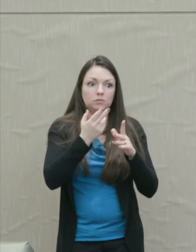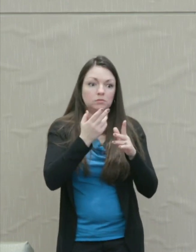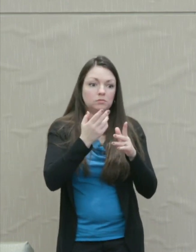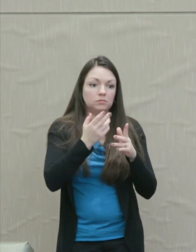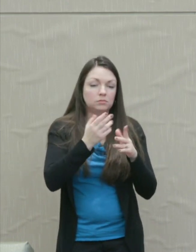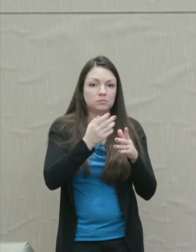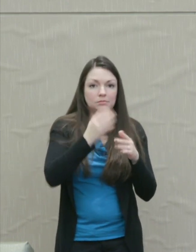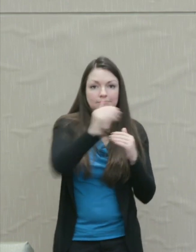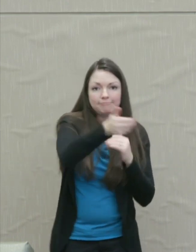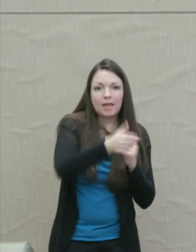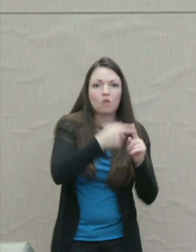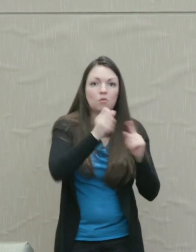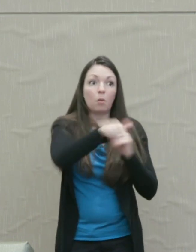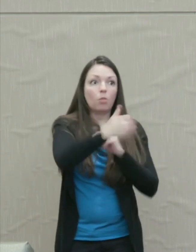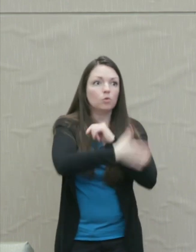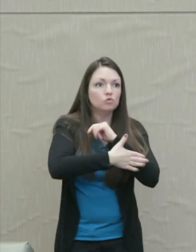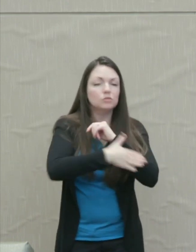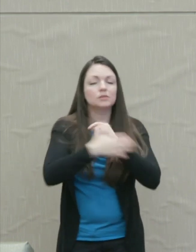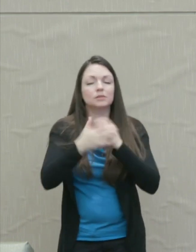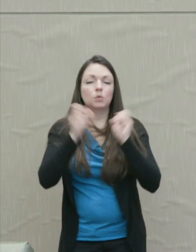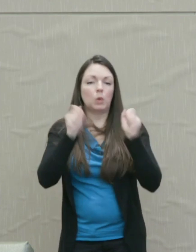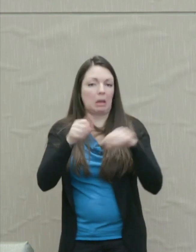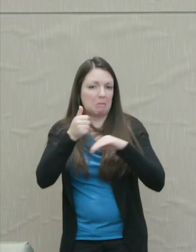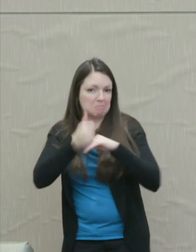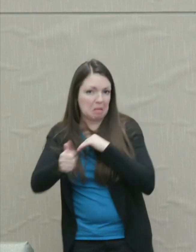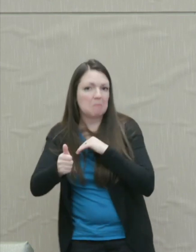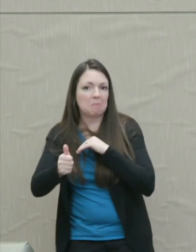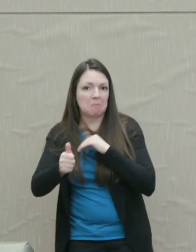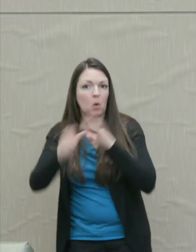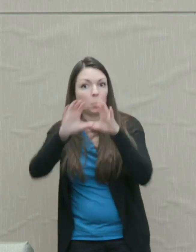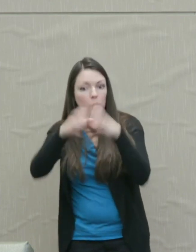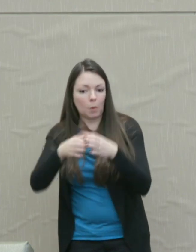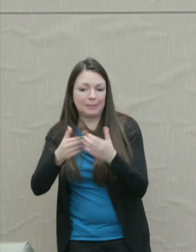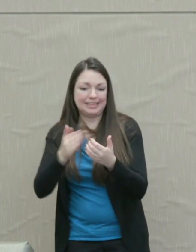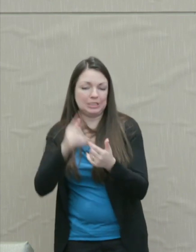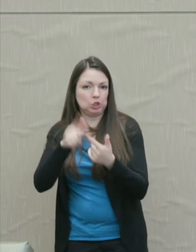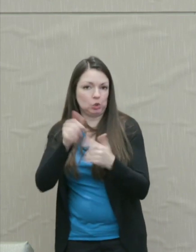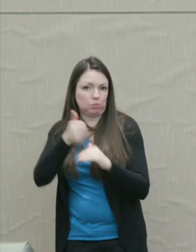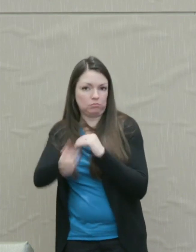why not pin the blame as the Greeks did on groups that are easy to demonize?